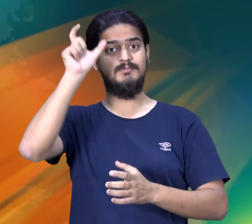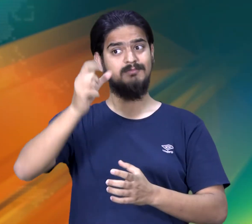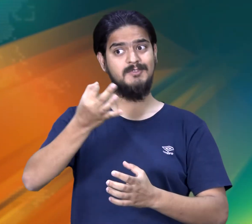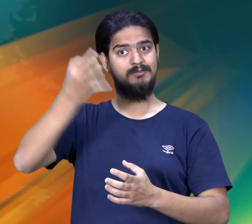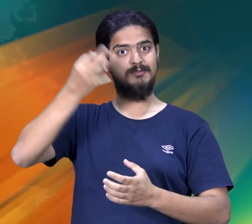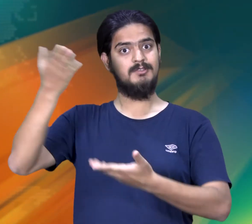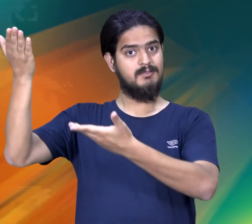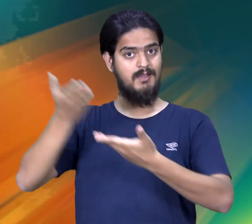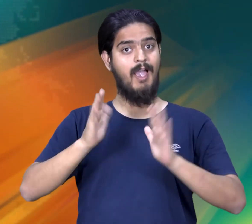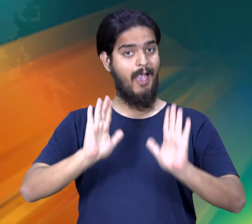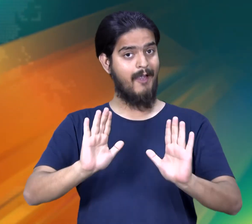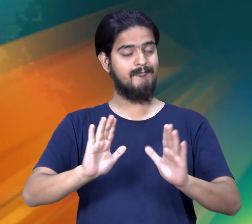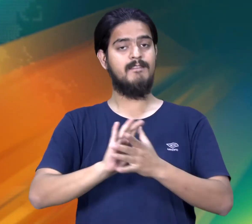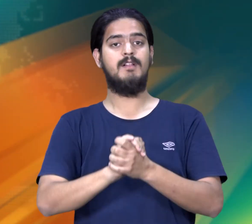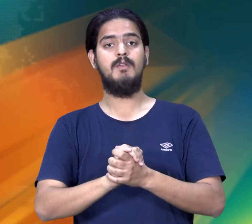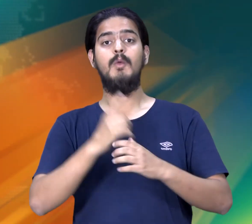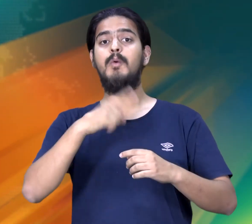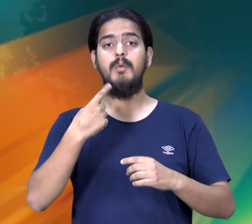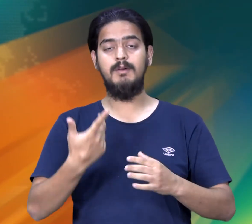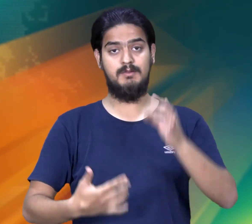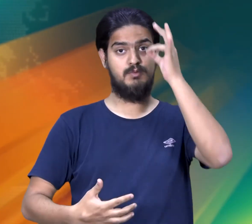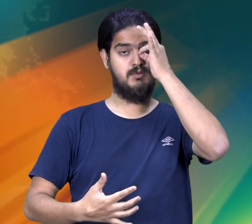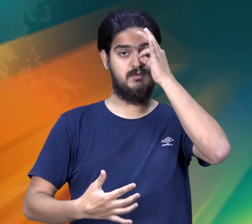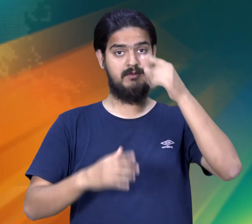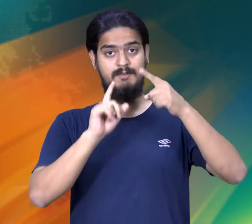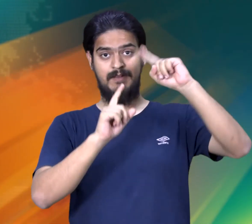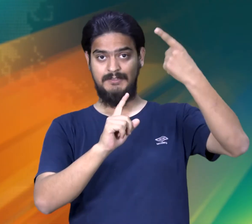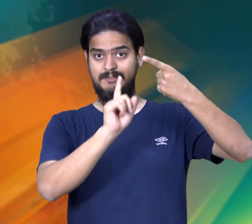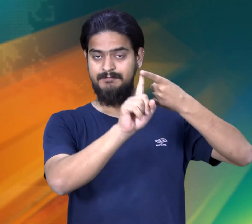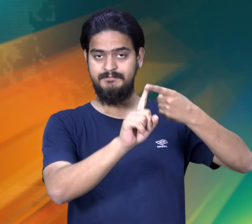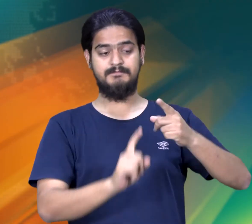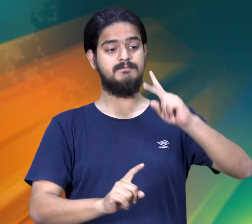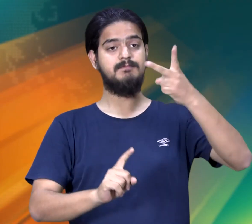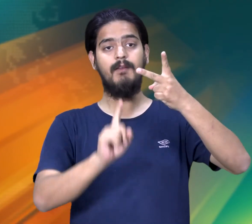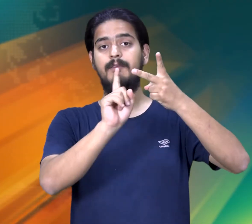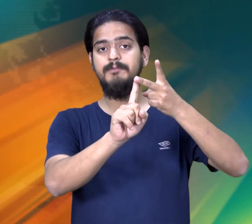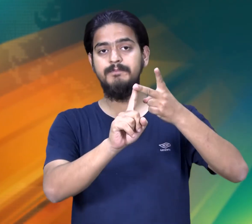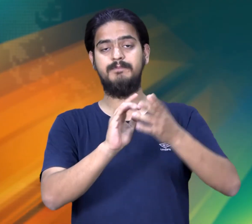be discussing about this in detail. We have lecturers like Dr. Surinder Randhawa